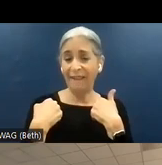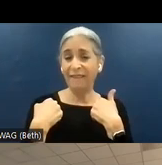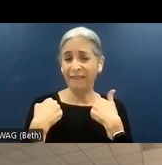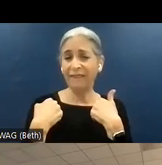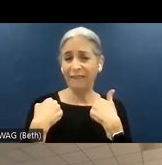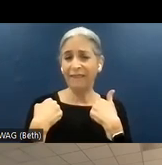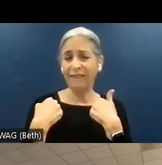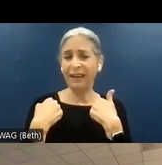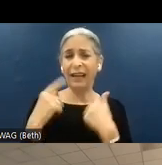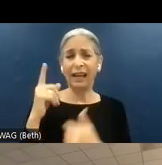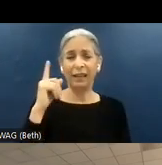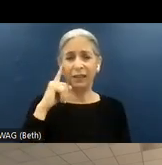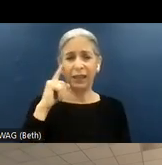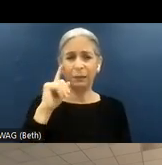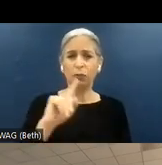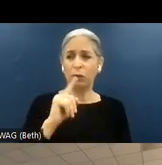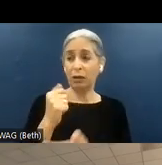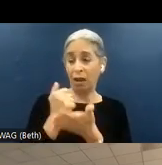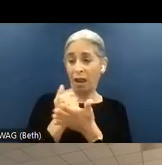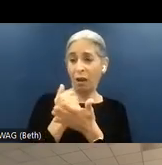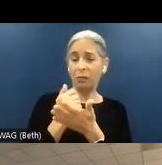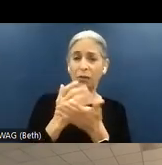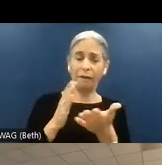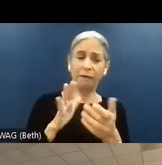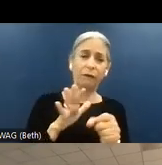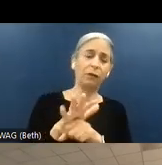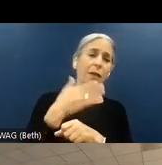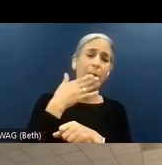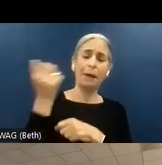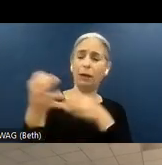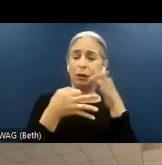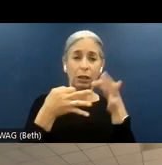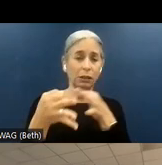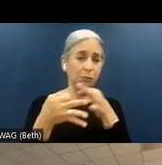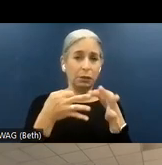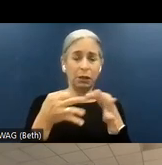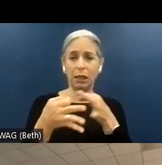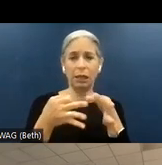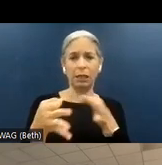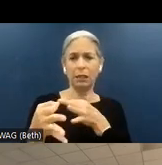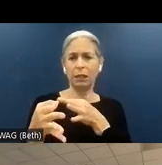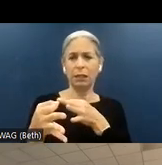are very helpful to probably better explain the code of this section.